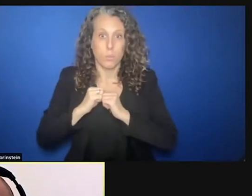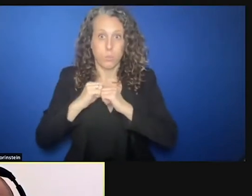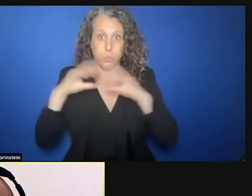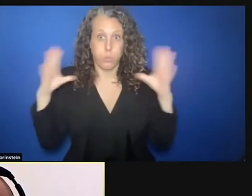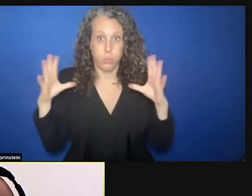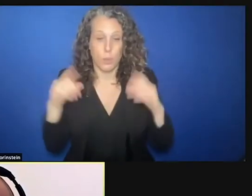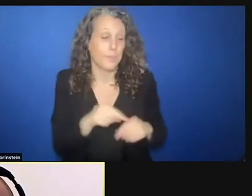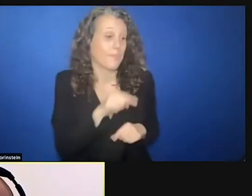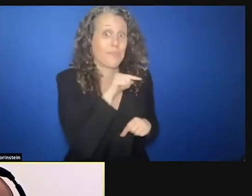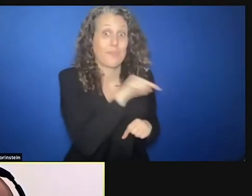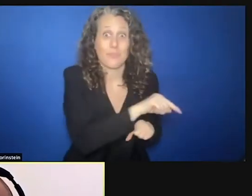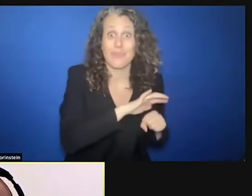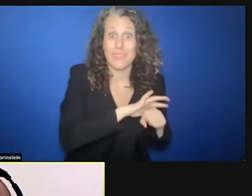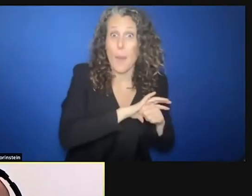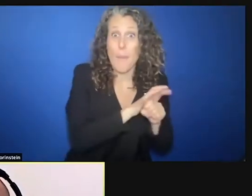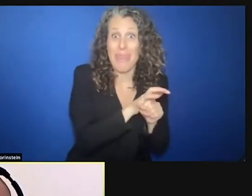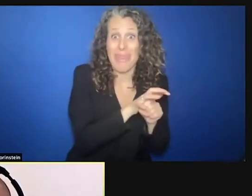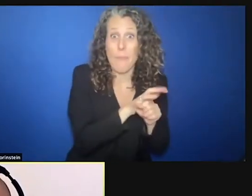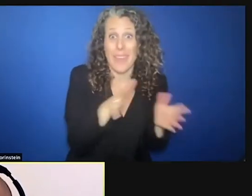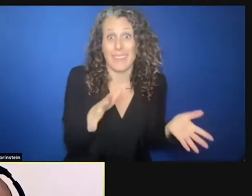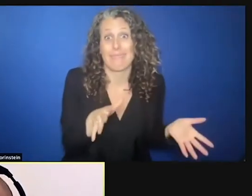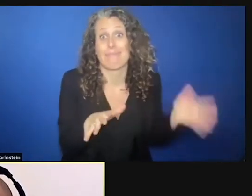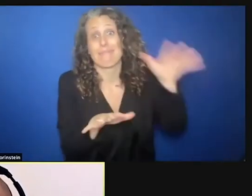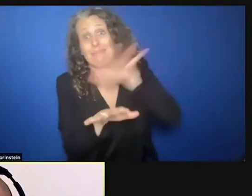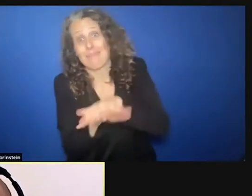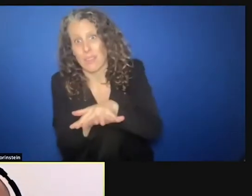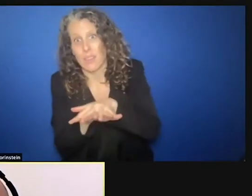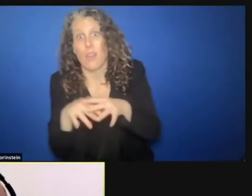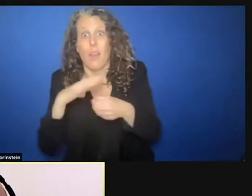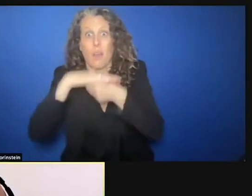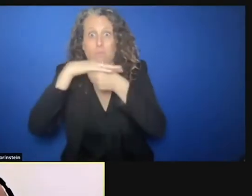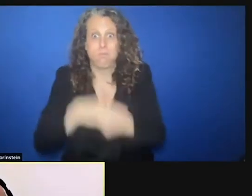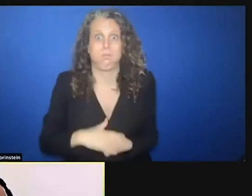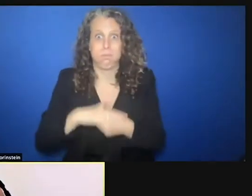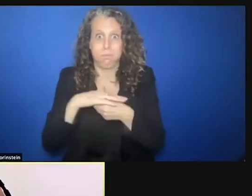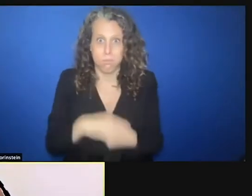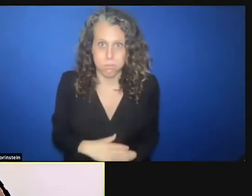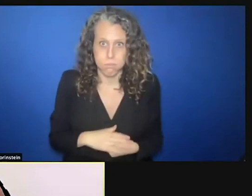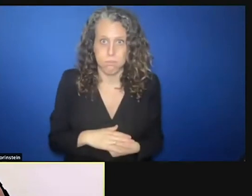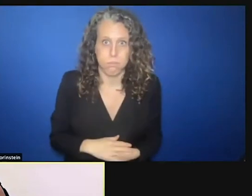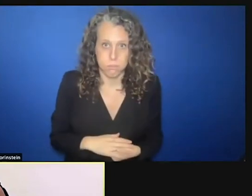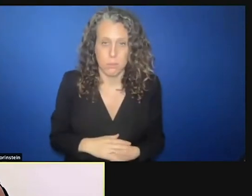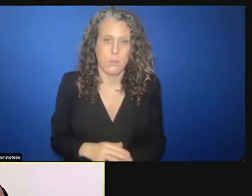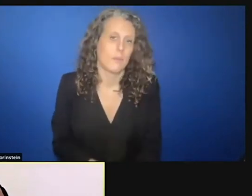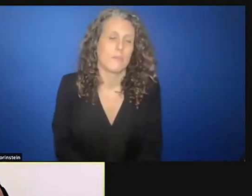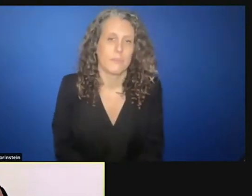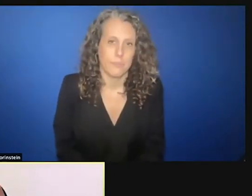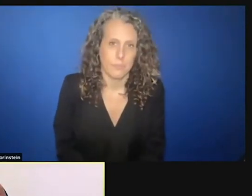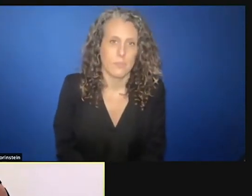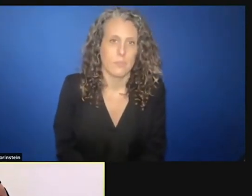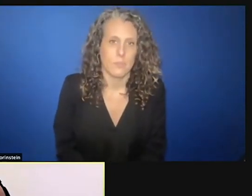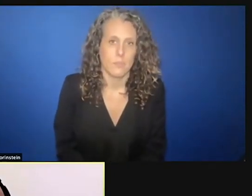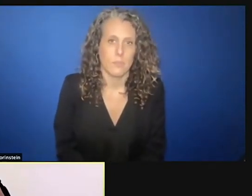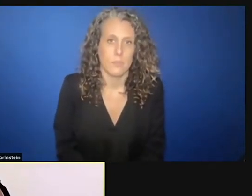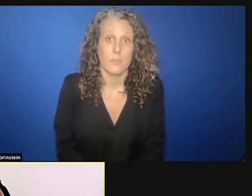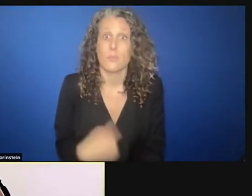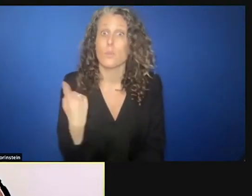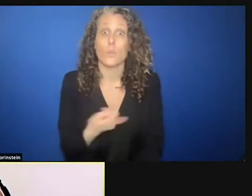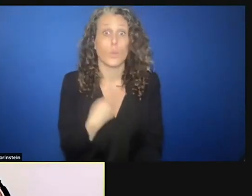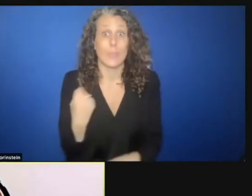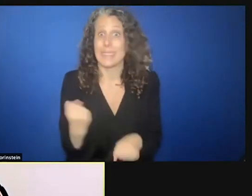as mentioned by others, added to the pressure. So what we did definitely localized operations.